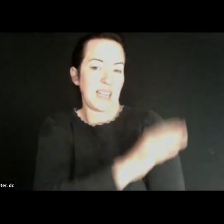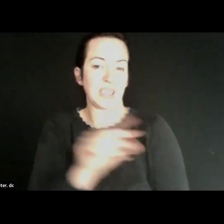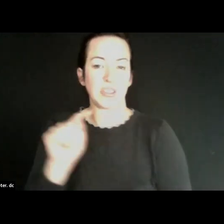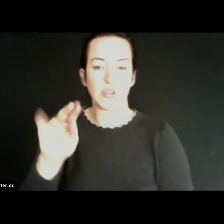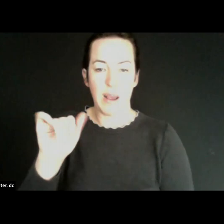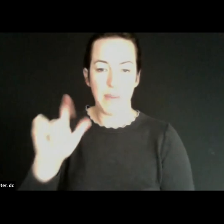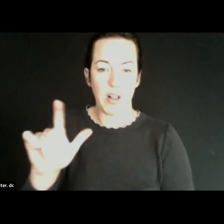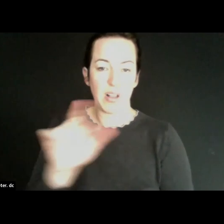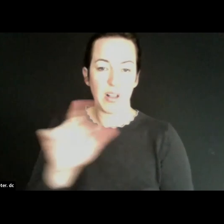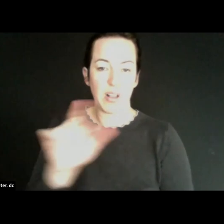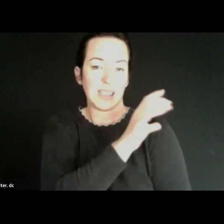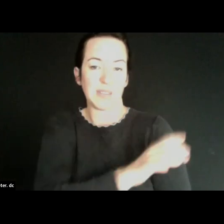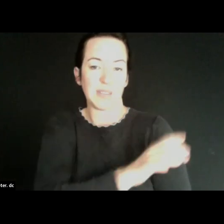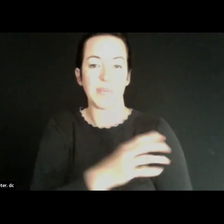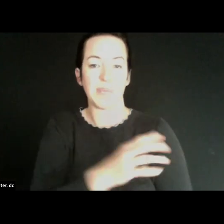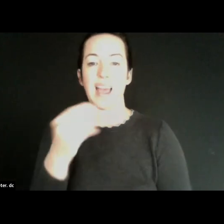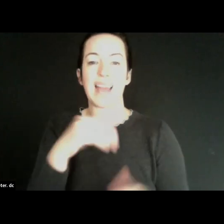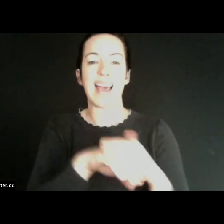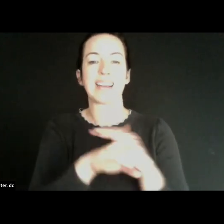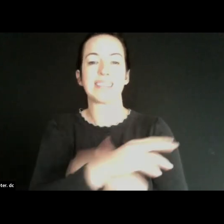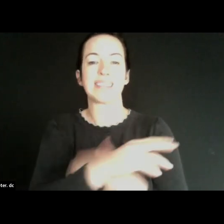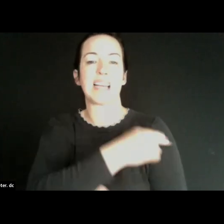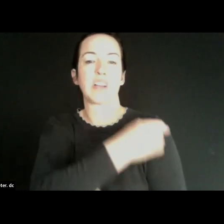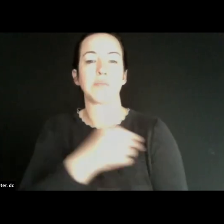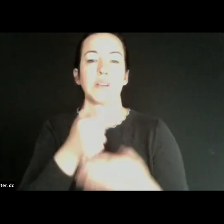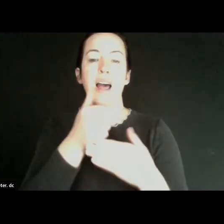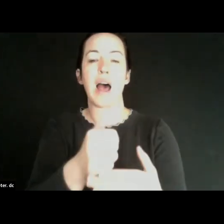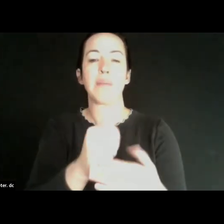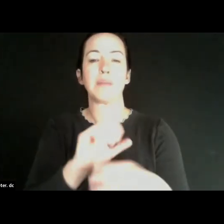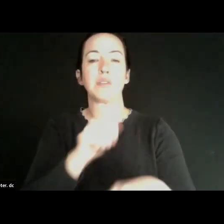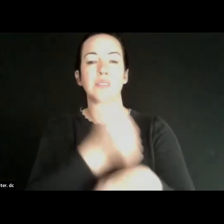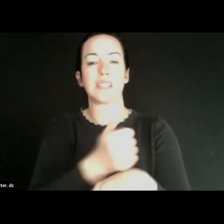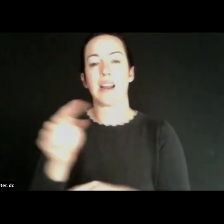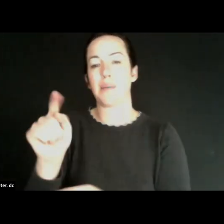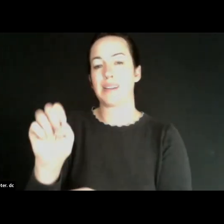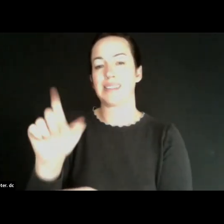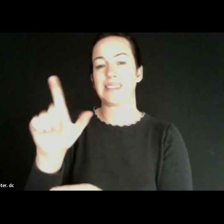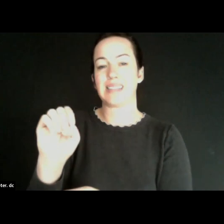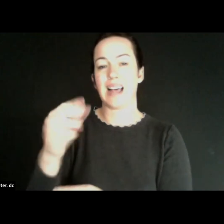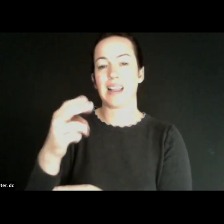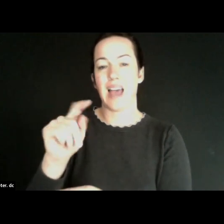access hospital. Again, helping them to implement telehealth. what we've learned with them this is